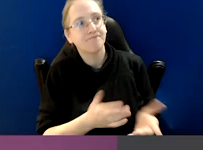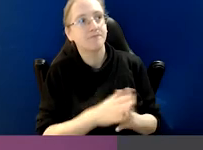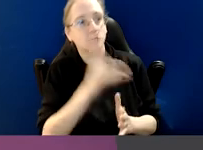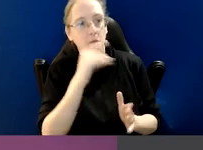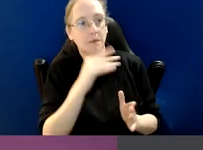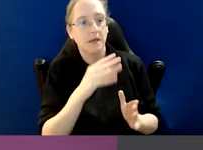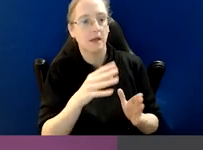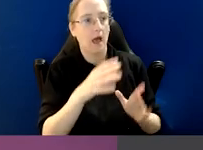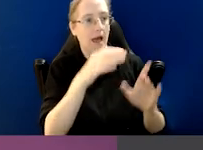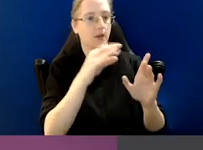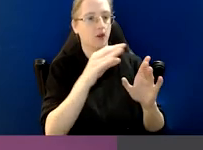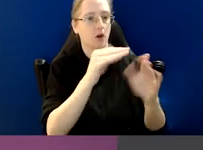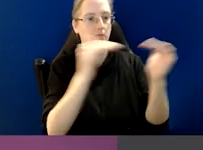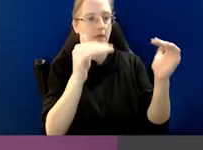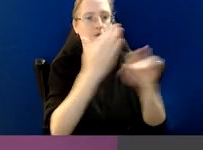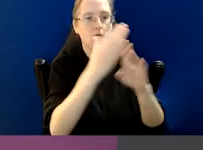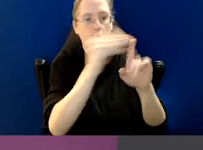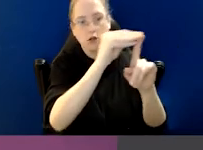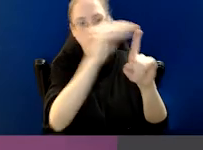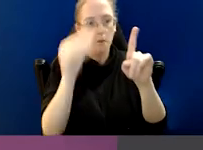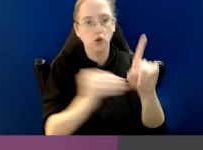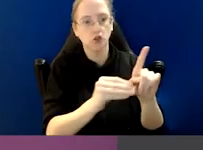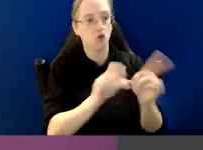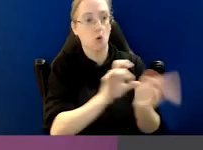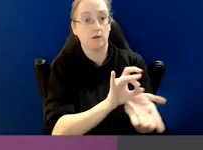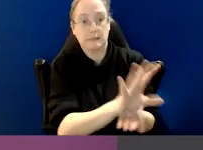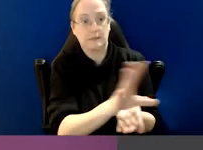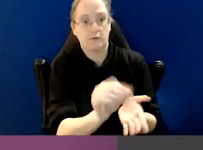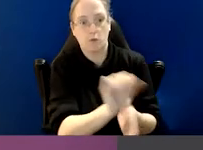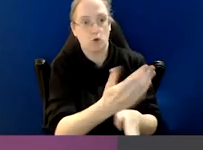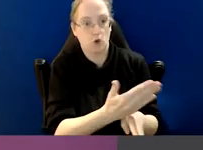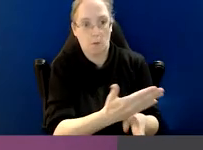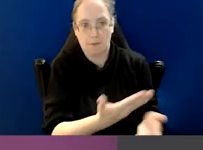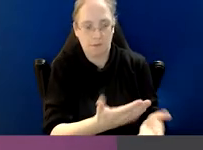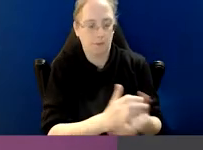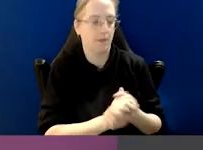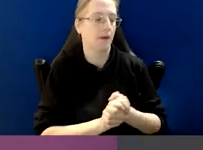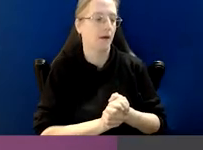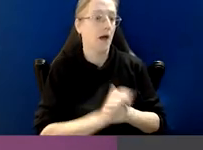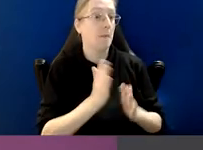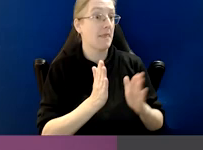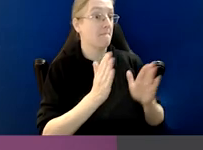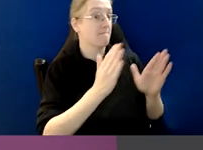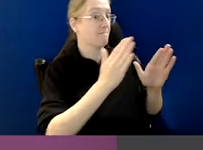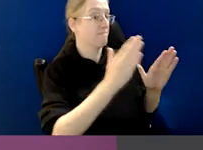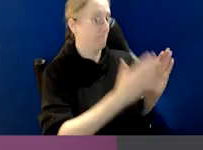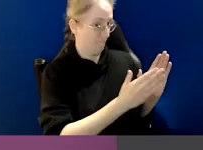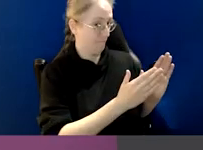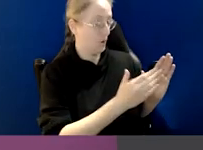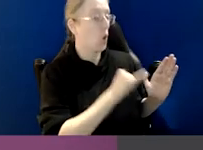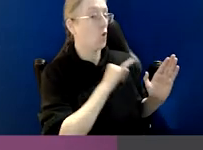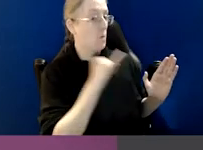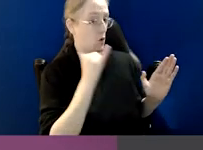but might be things like demotion or dismissal from office. And at the further end of the spectrum,